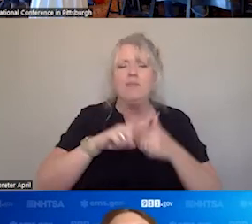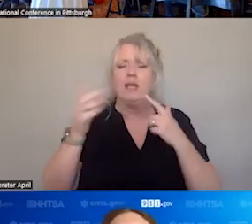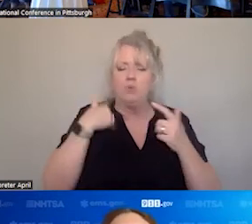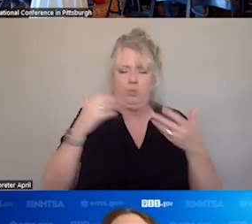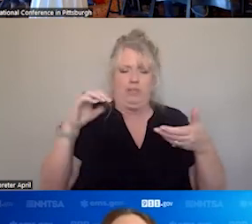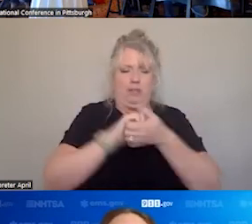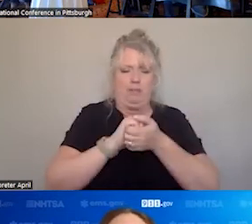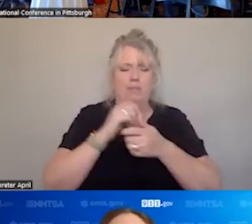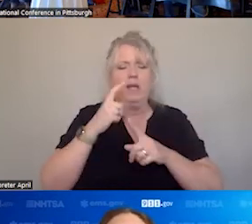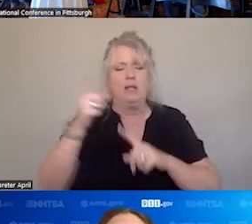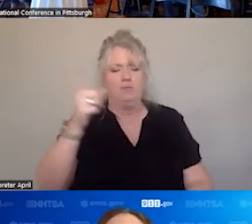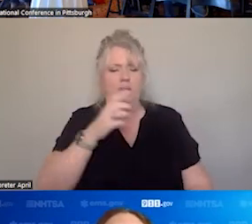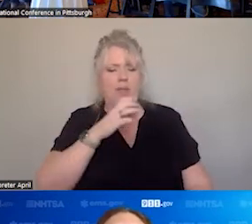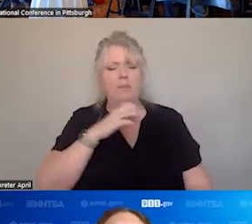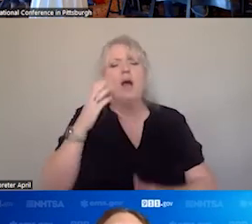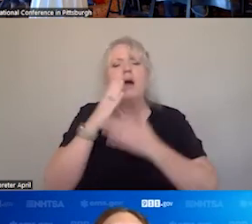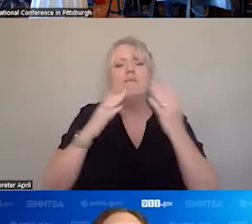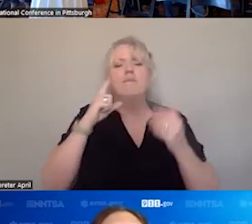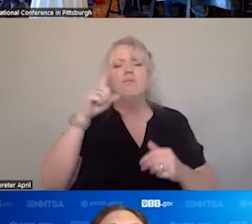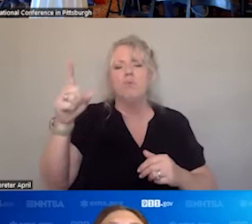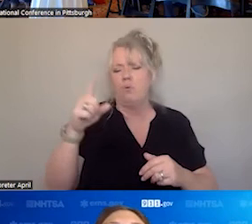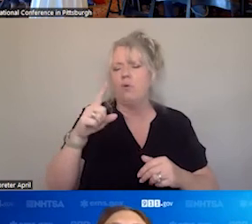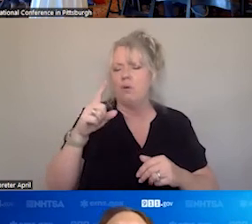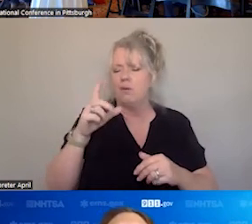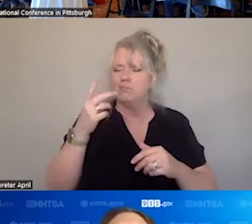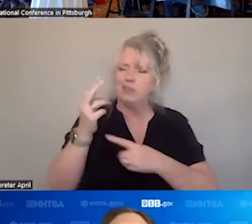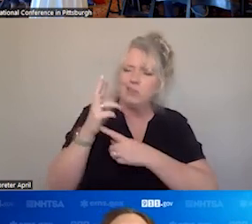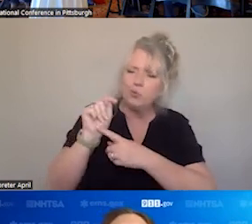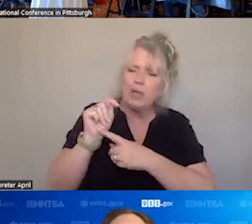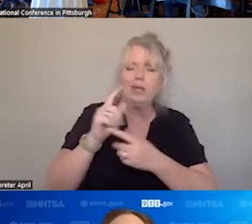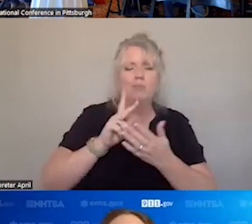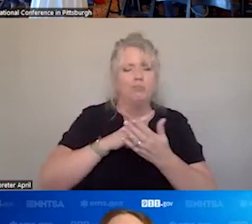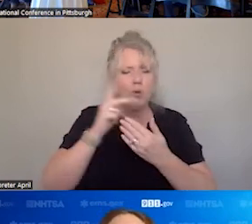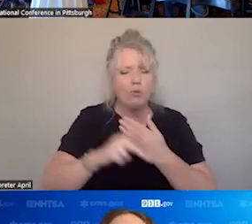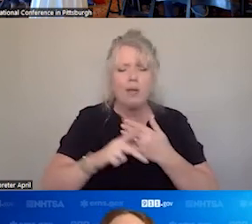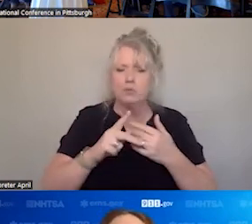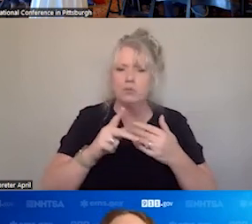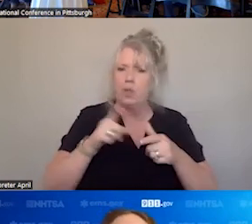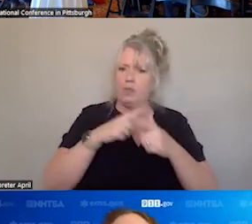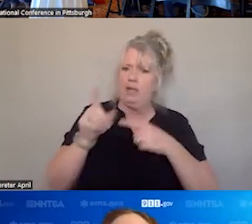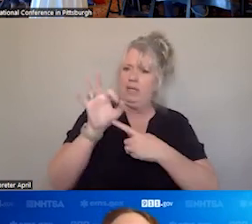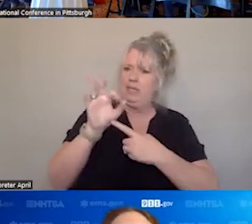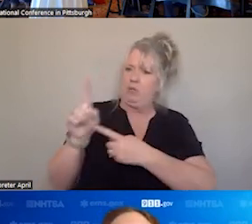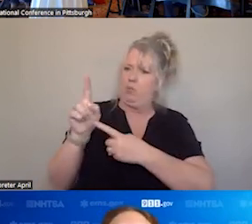COMMERCE ON GRANT PROGRAMS AND PROJECTS. AND REALLY, GAVE 911 CALL A DEFACTO FEDERAL HOME LIKE